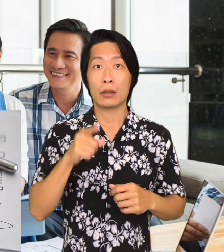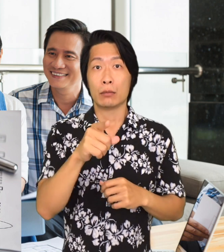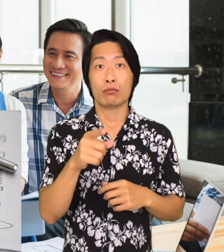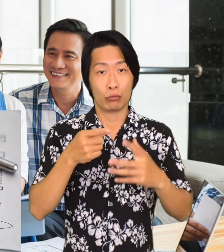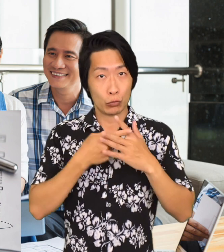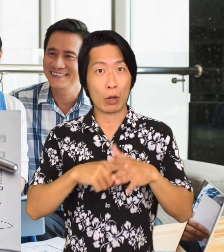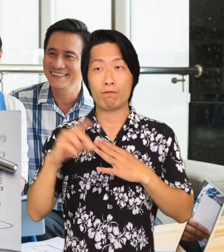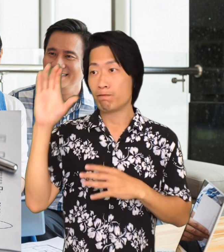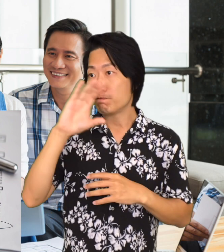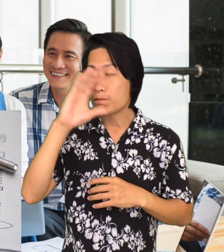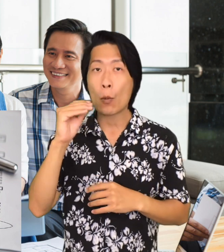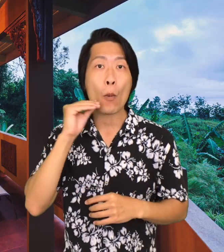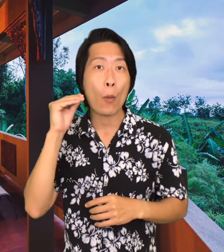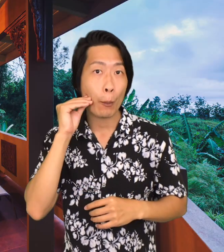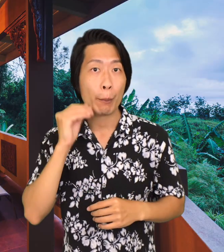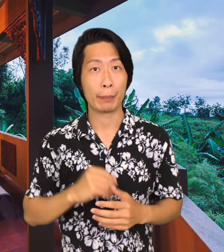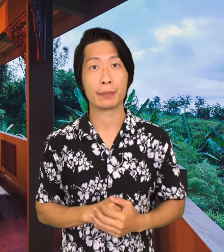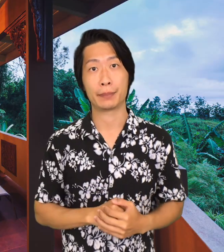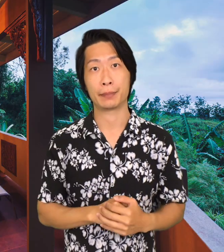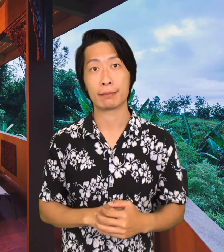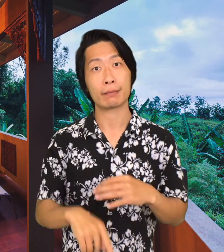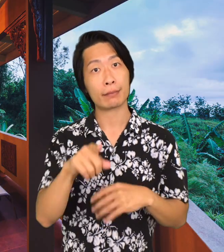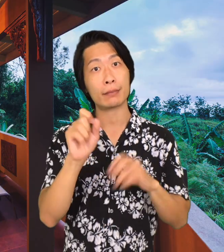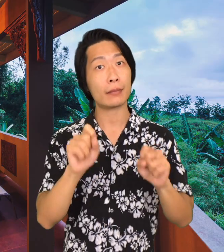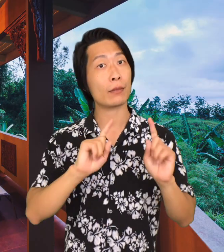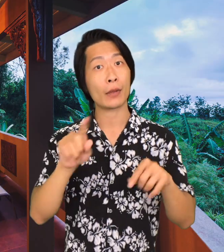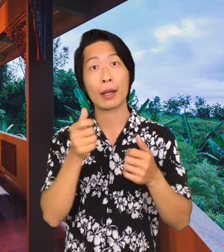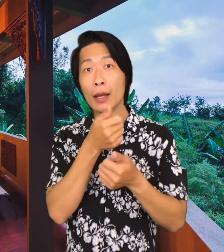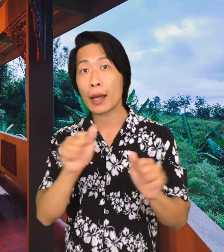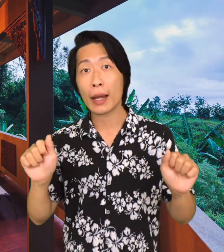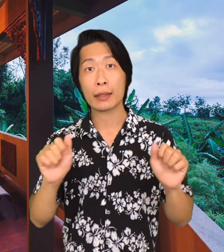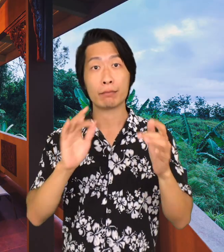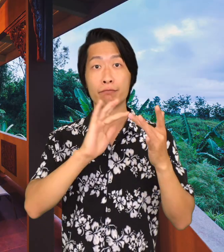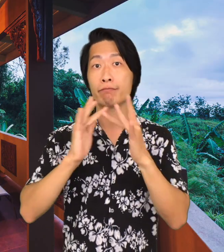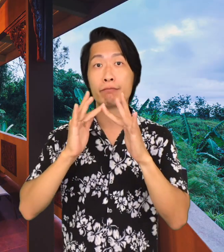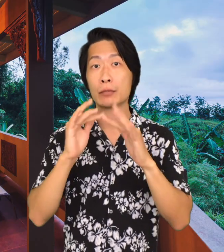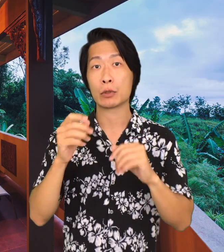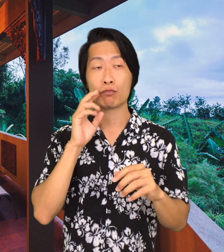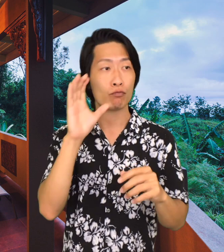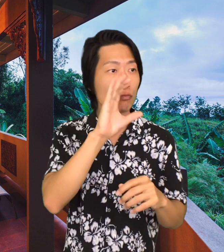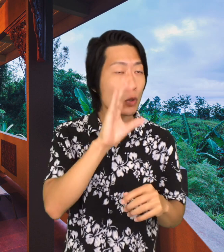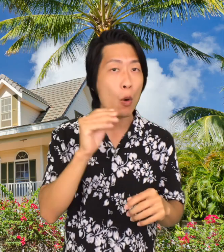searching for your home. You can go to any website to search for